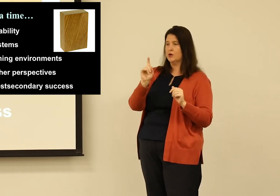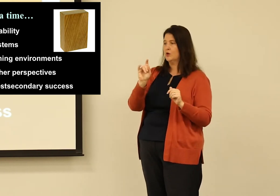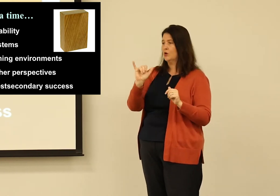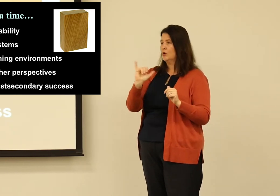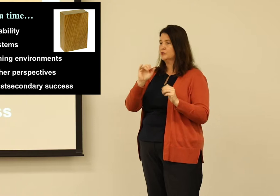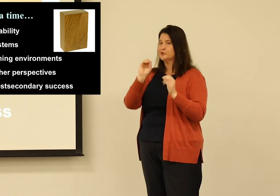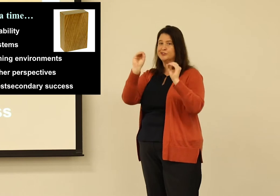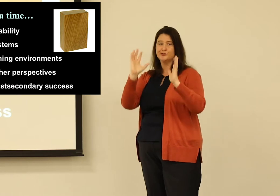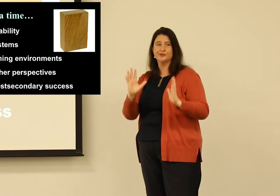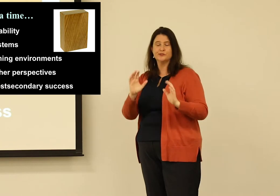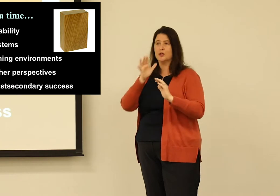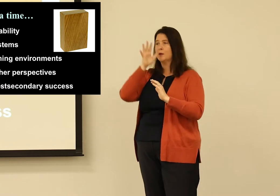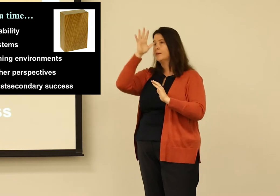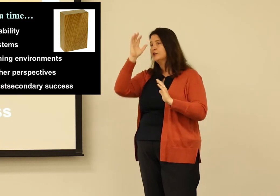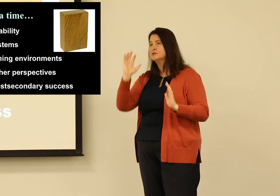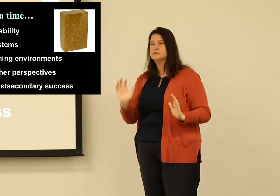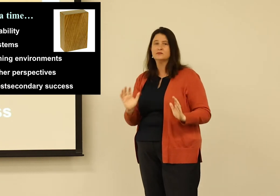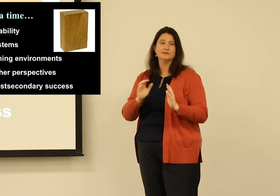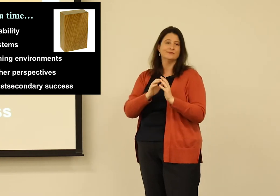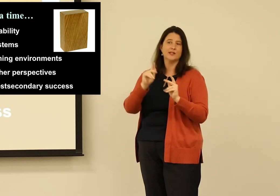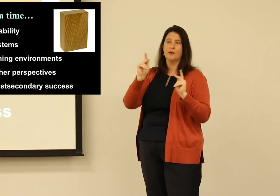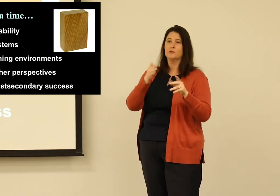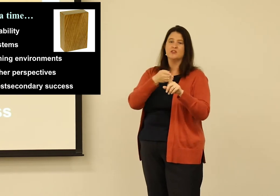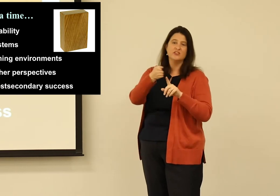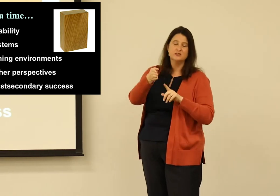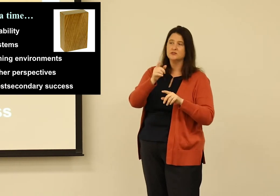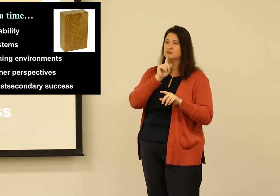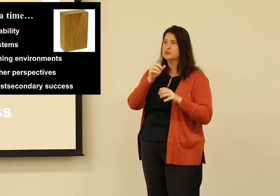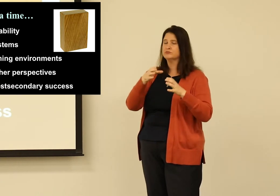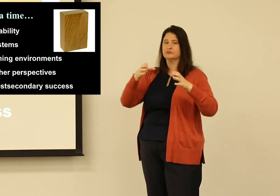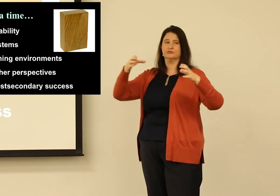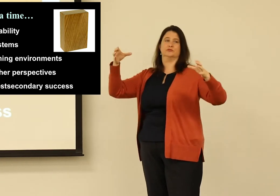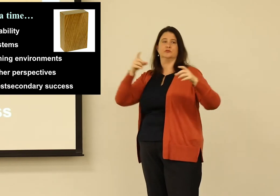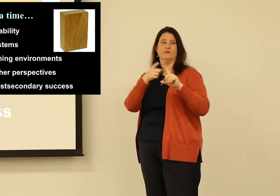And then I expanded to not just looking at students, but also looking at parent and teacher perspectives.